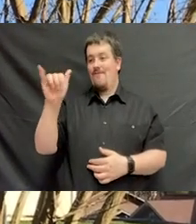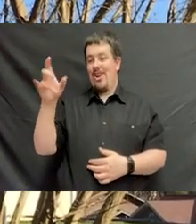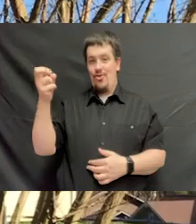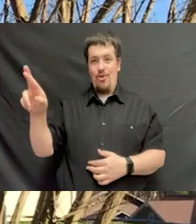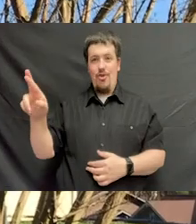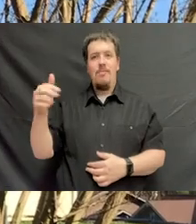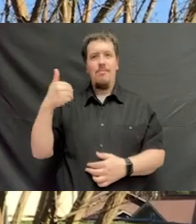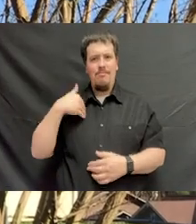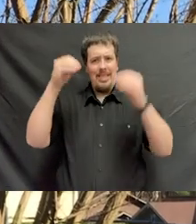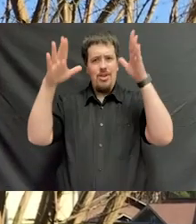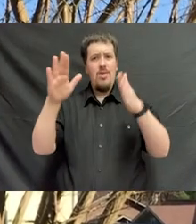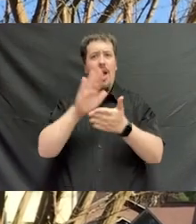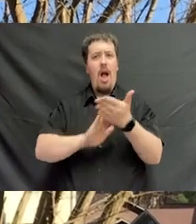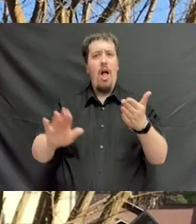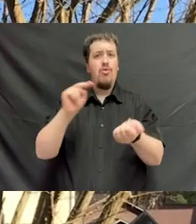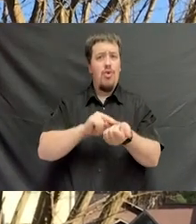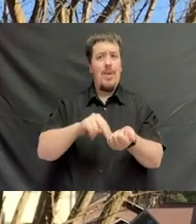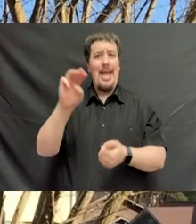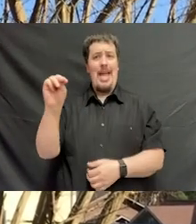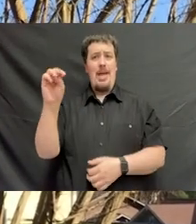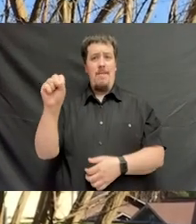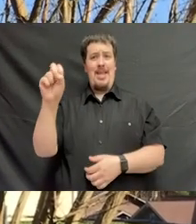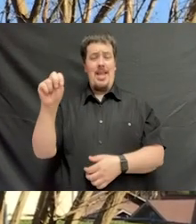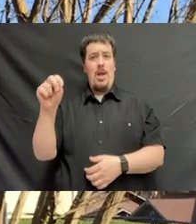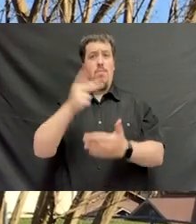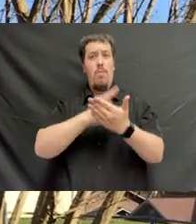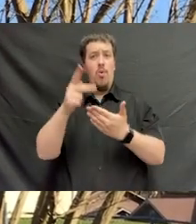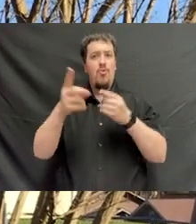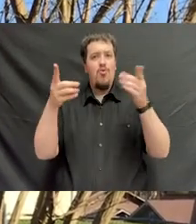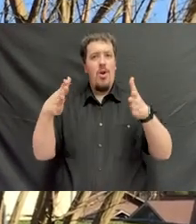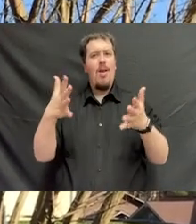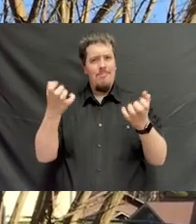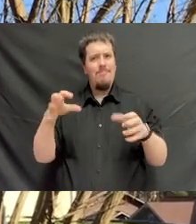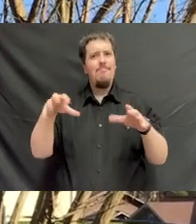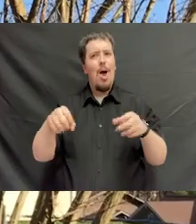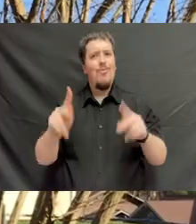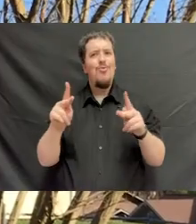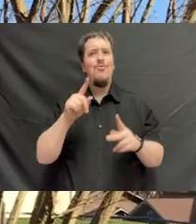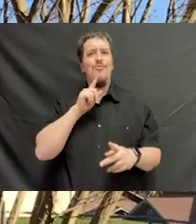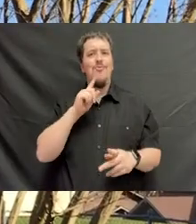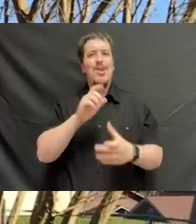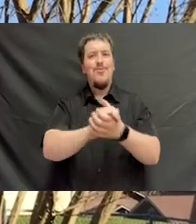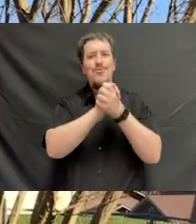faculty in the College of Nursing and MSN Program Director. And I want to take this opportunity